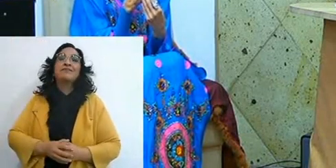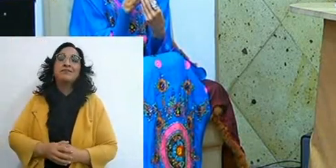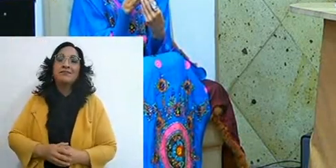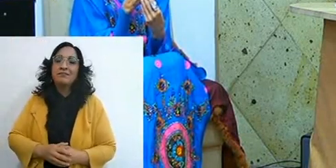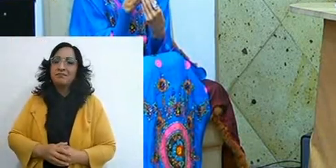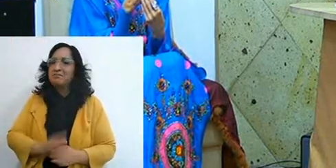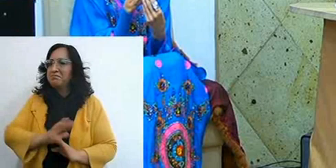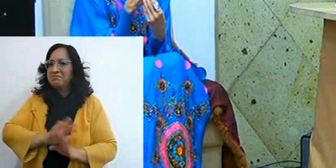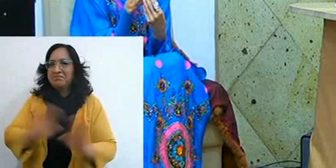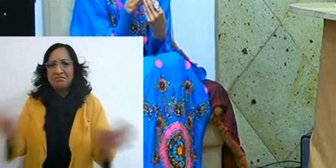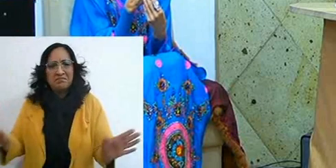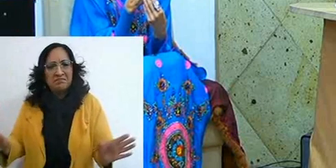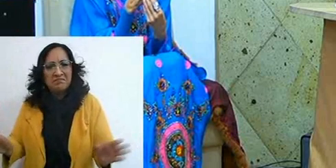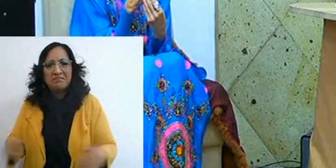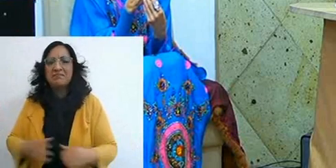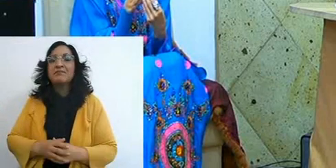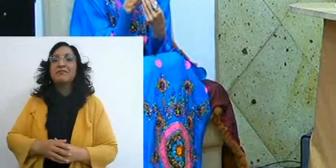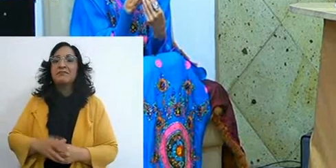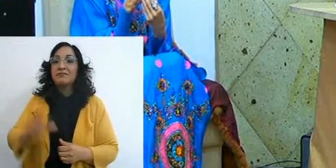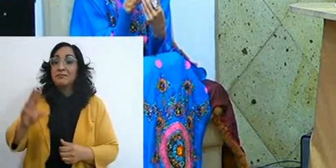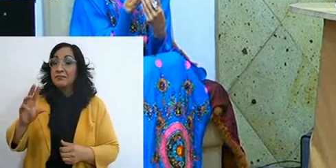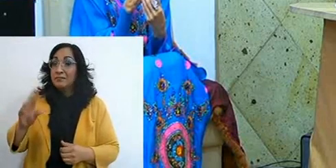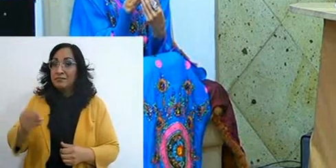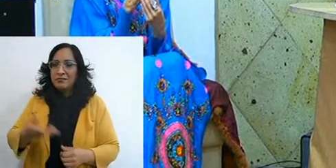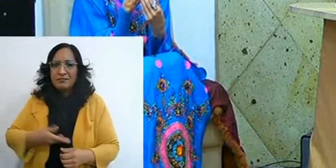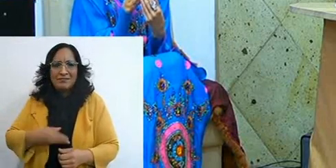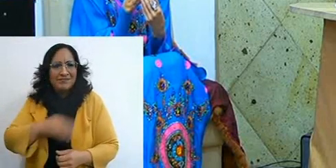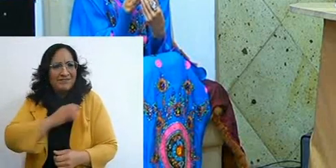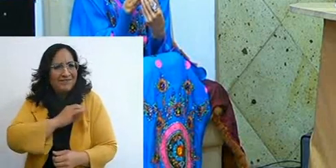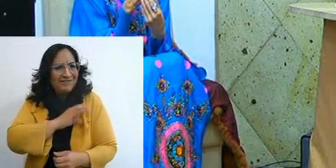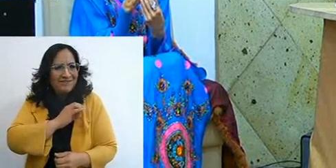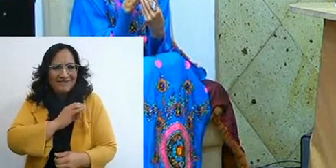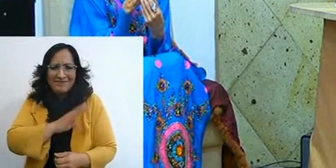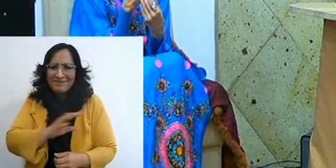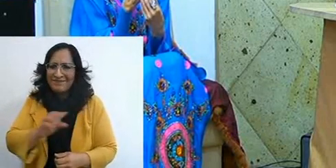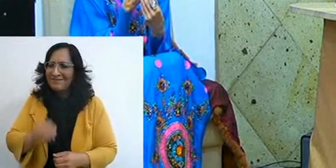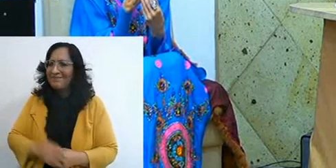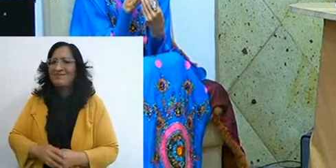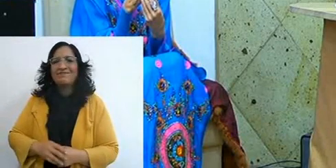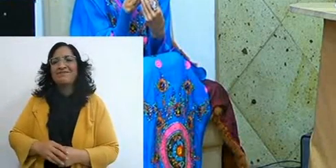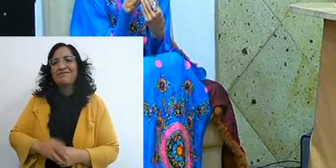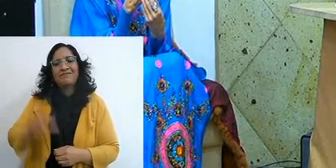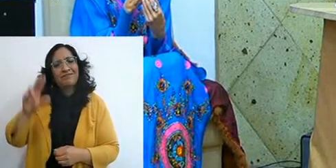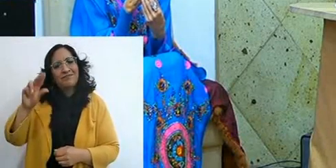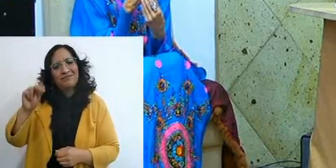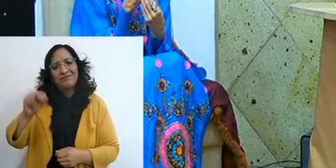the rest should not move us from our position,